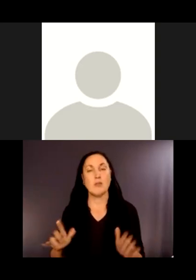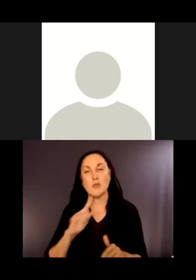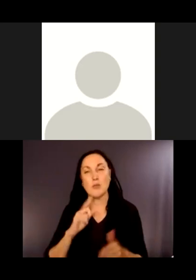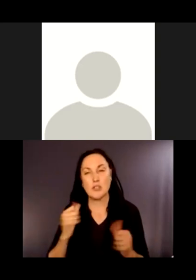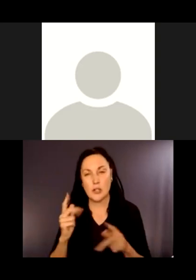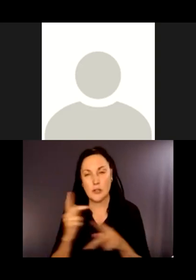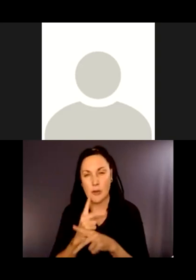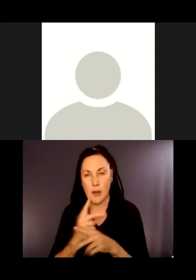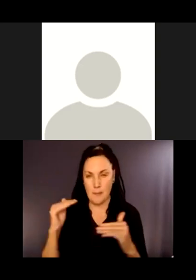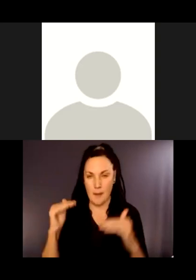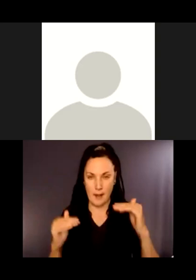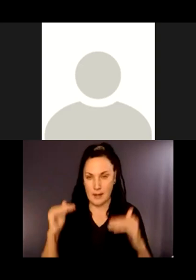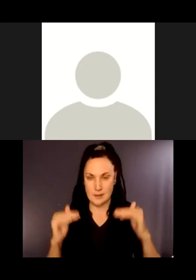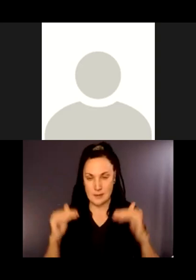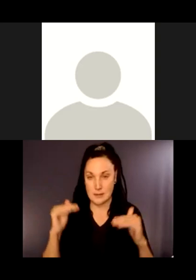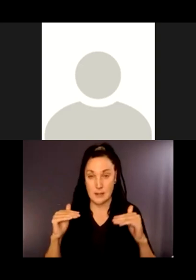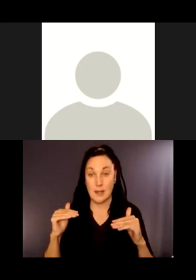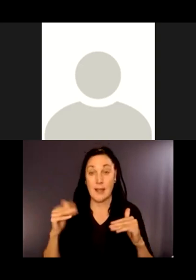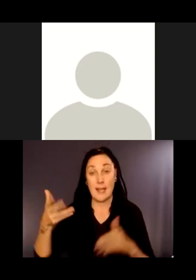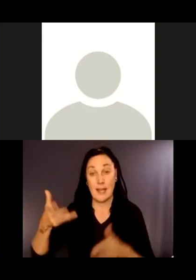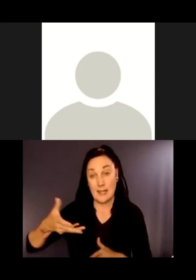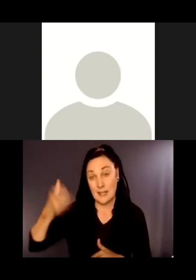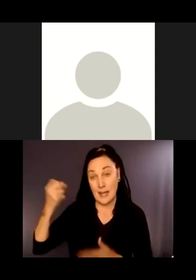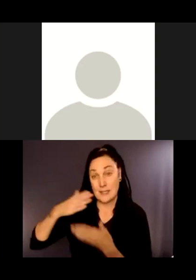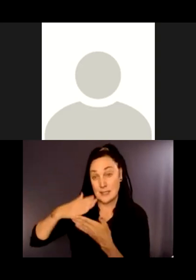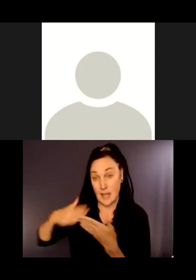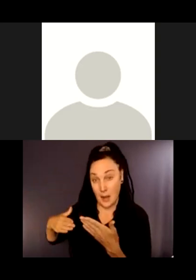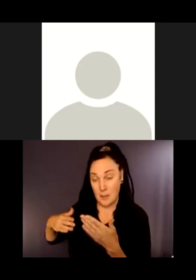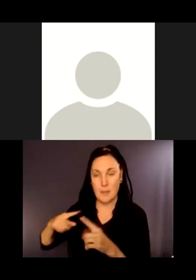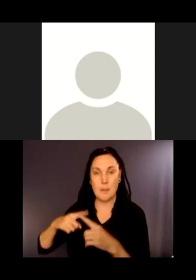protecting the creek and not harming the rest of the environment.